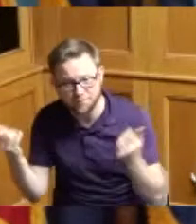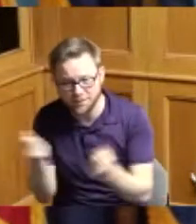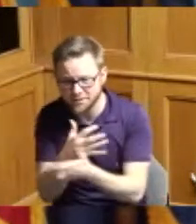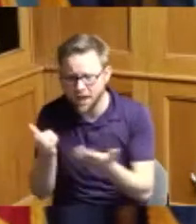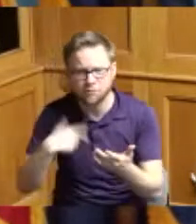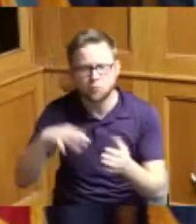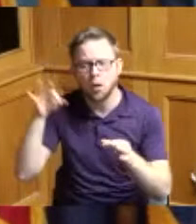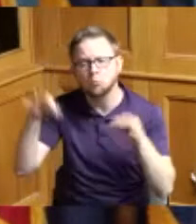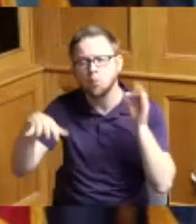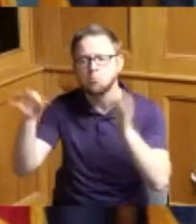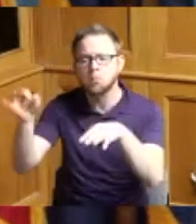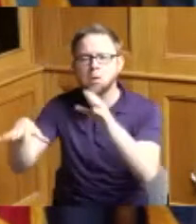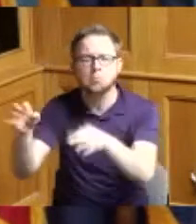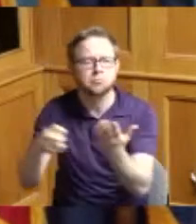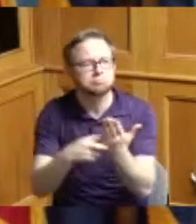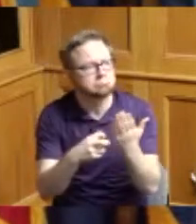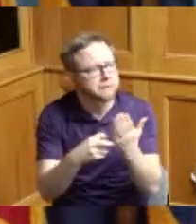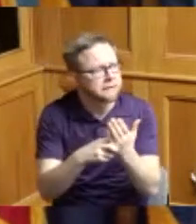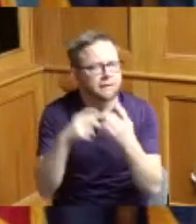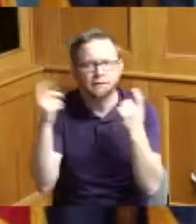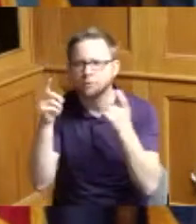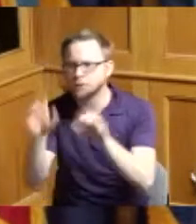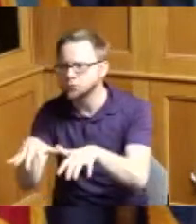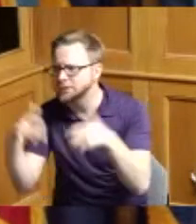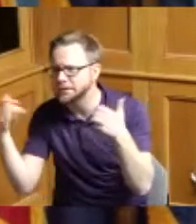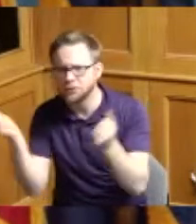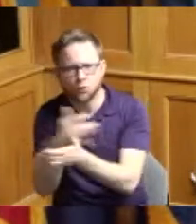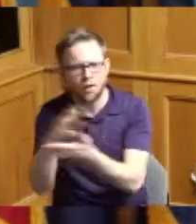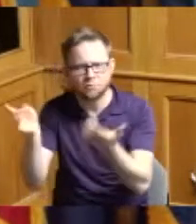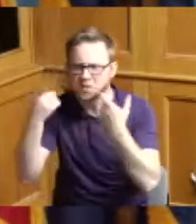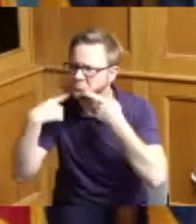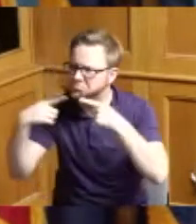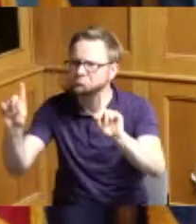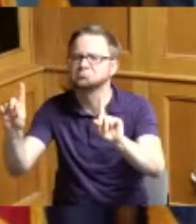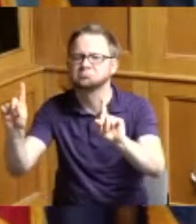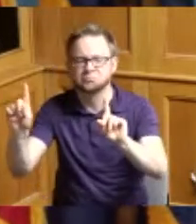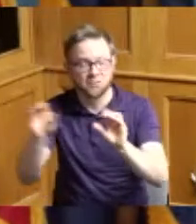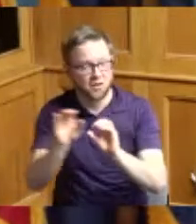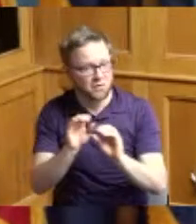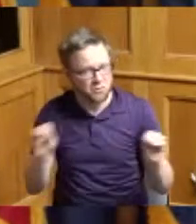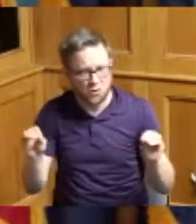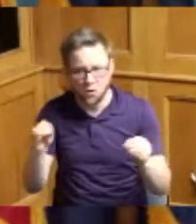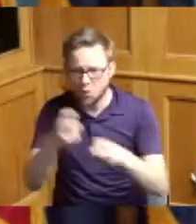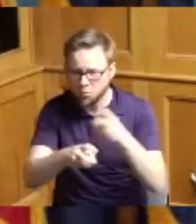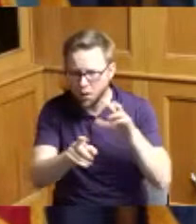we did ticketing we did festival seating we didn't have any major incidents we had private